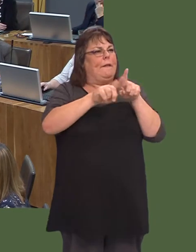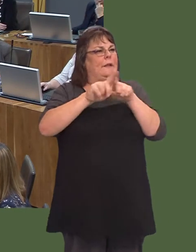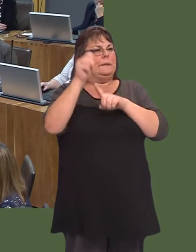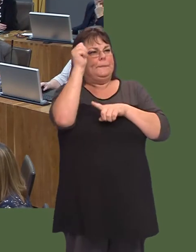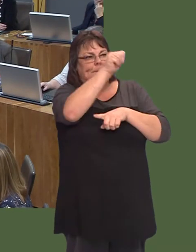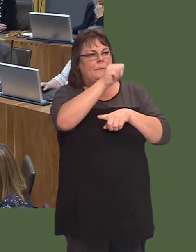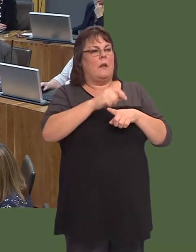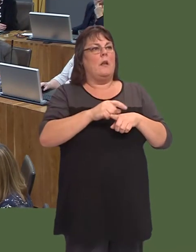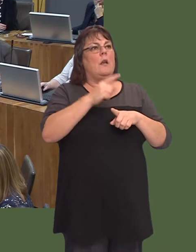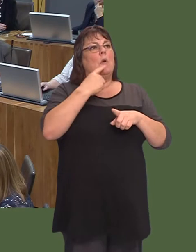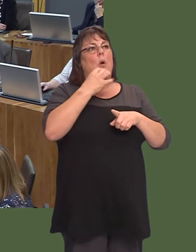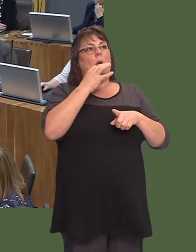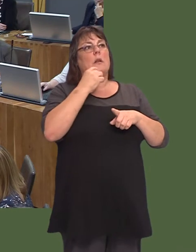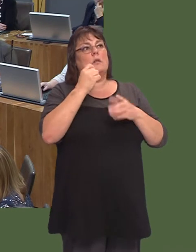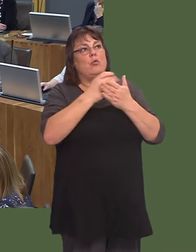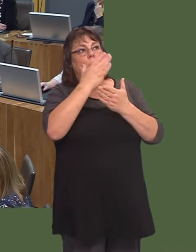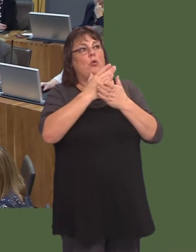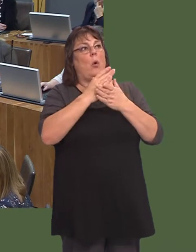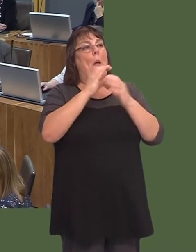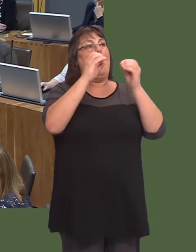What can be done, however, is to make sure that Bangor is tied inóthe whole of the north